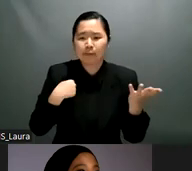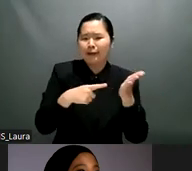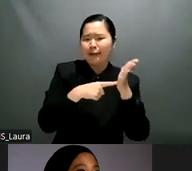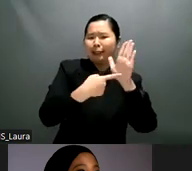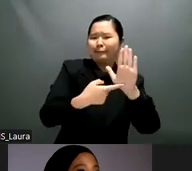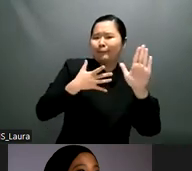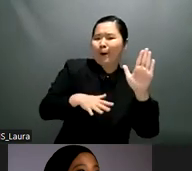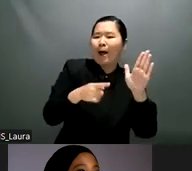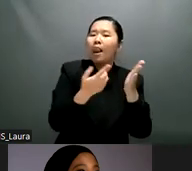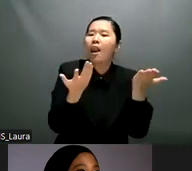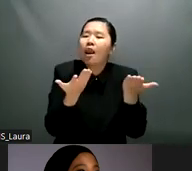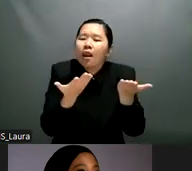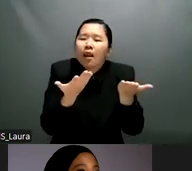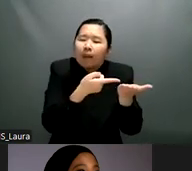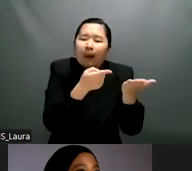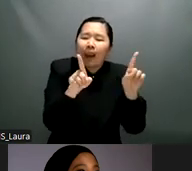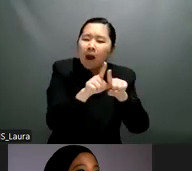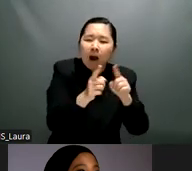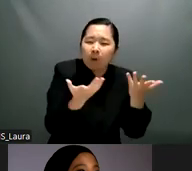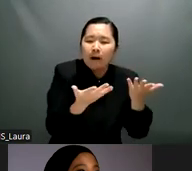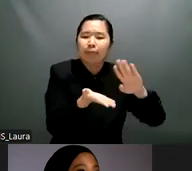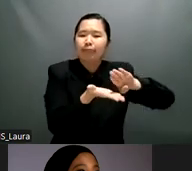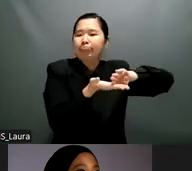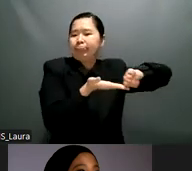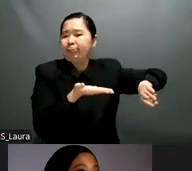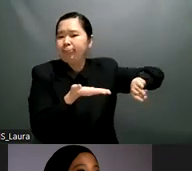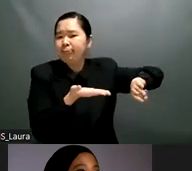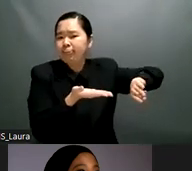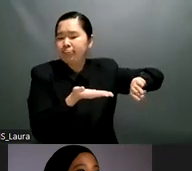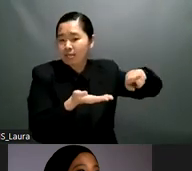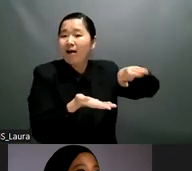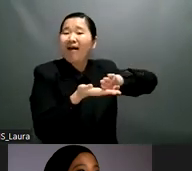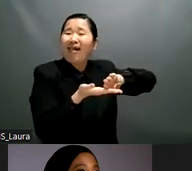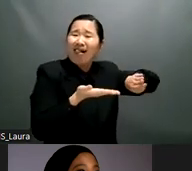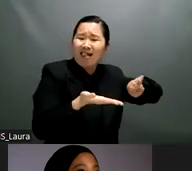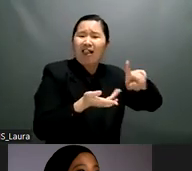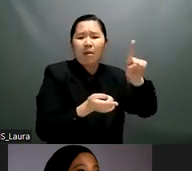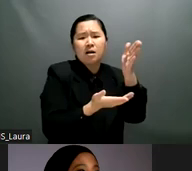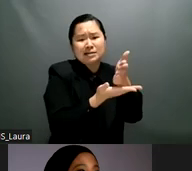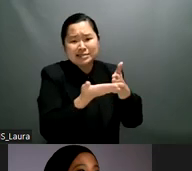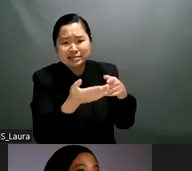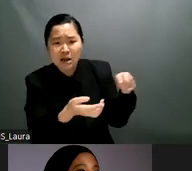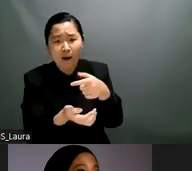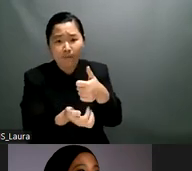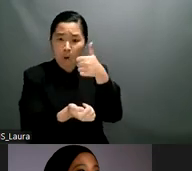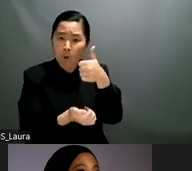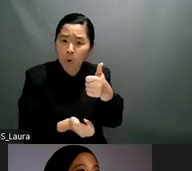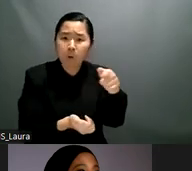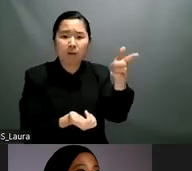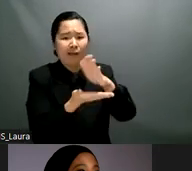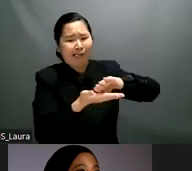the internalization plans with with luckiest right budget and the time frame in order to